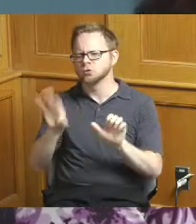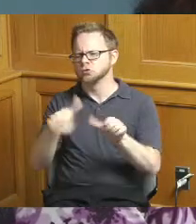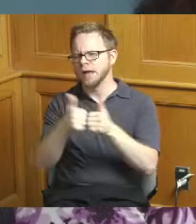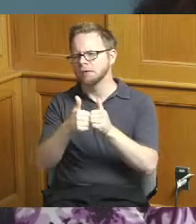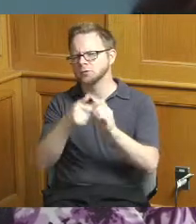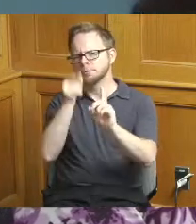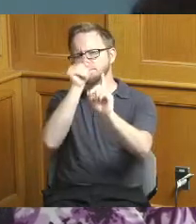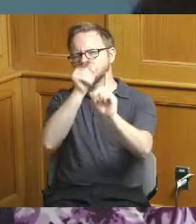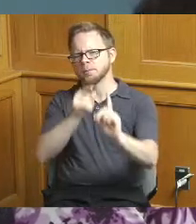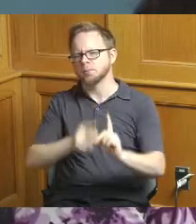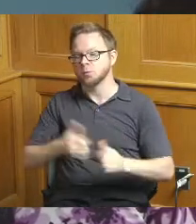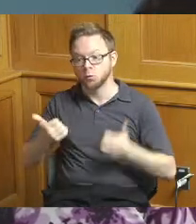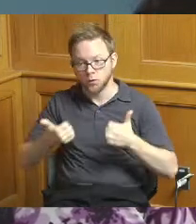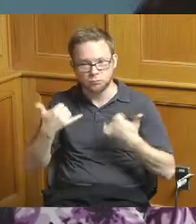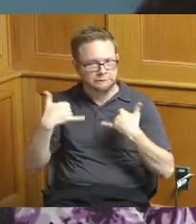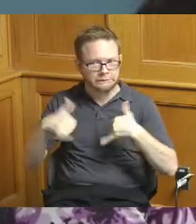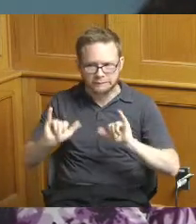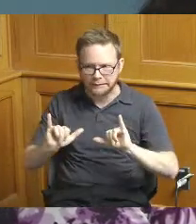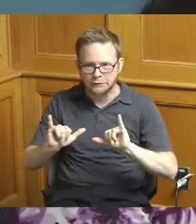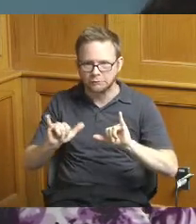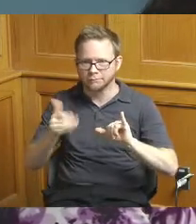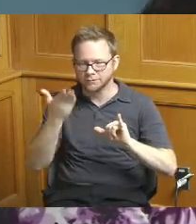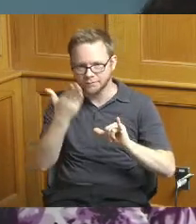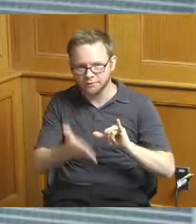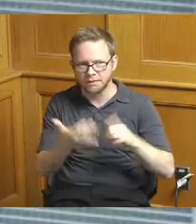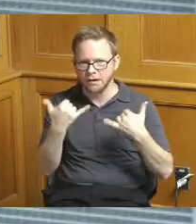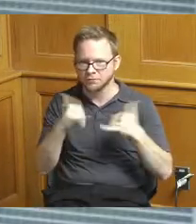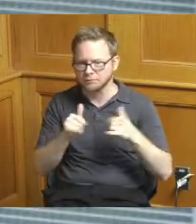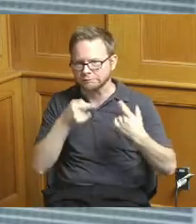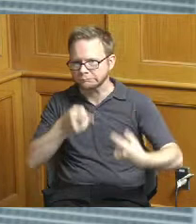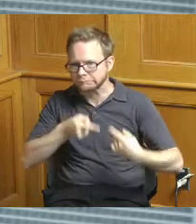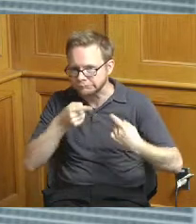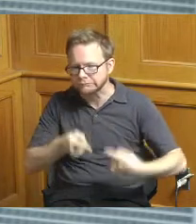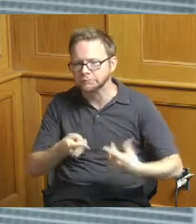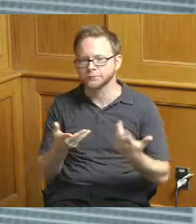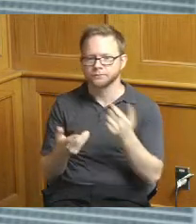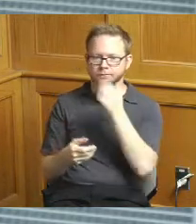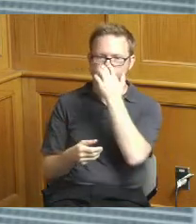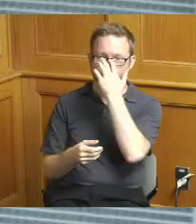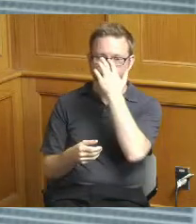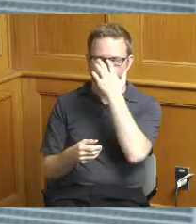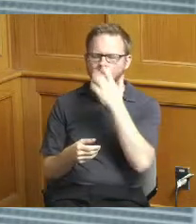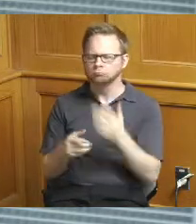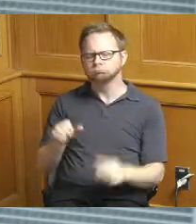has not been addressed yeah so I we do still have some of those challenges there aren't any